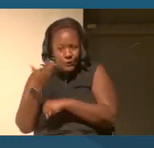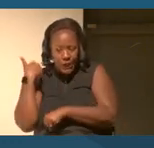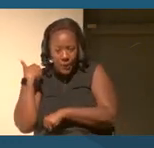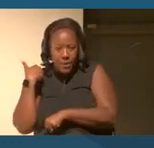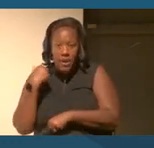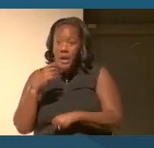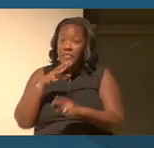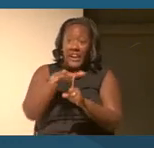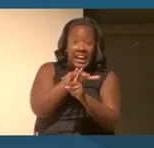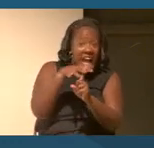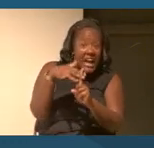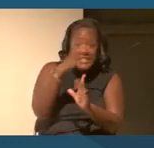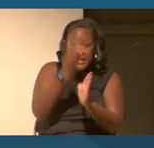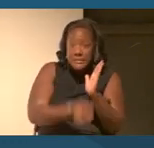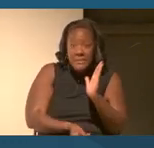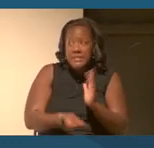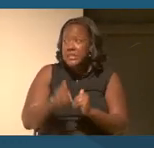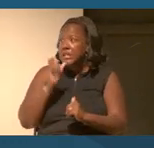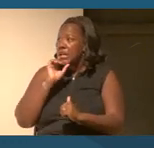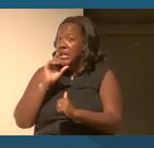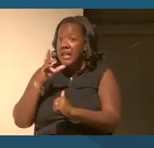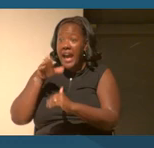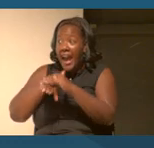They don't have the history. They don't have the access to the information.